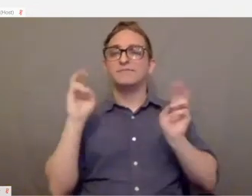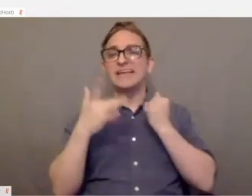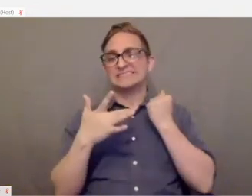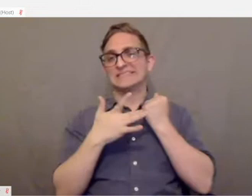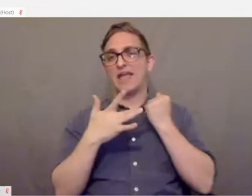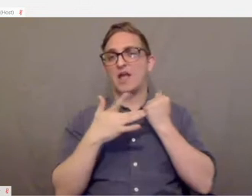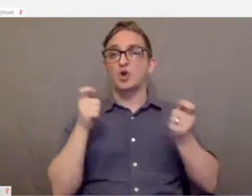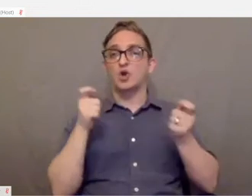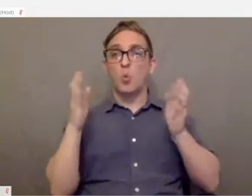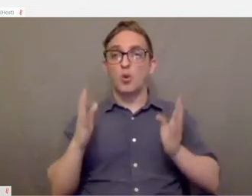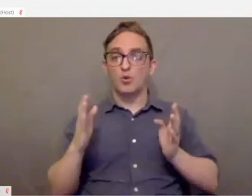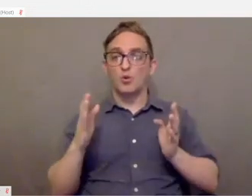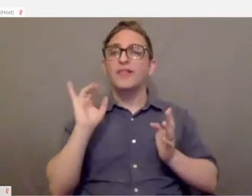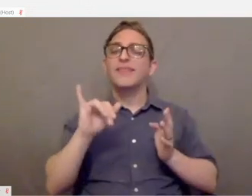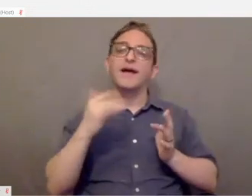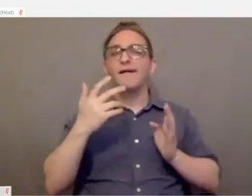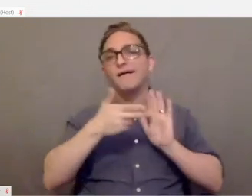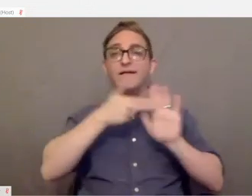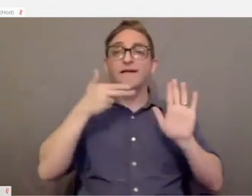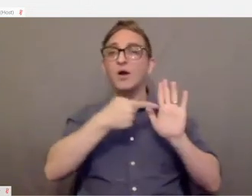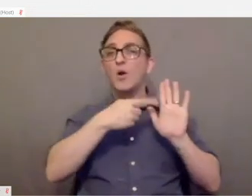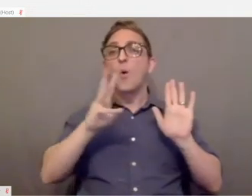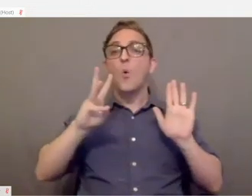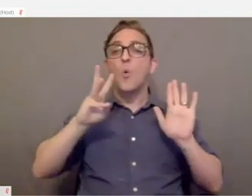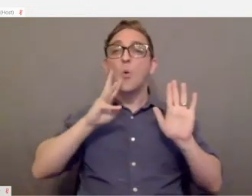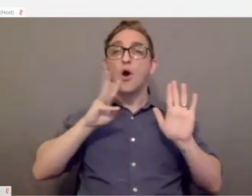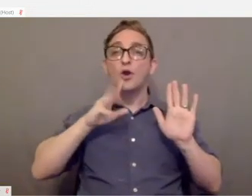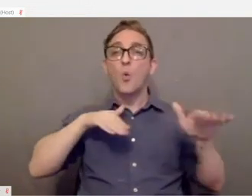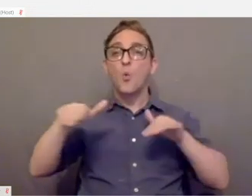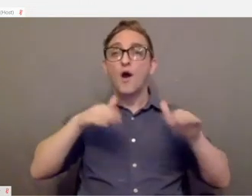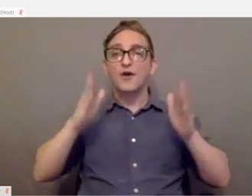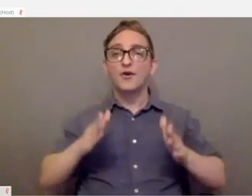The nickname for tech controllers is water walkers because we deal with so many different